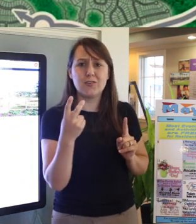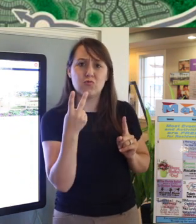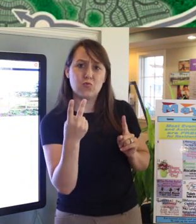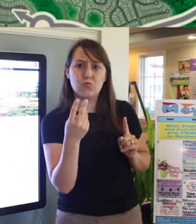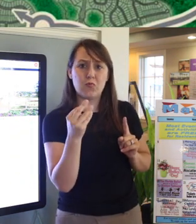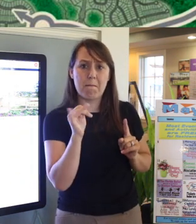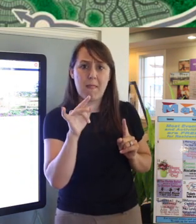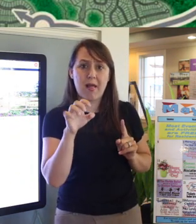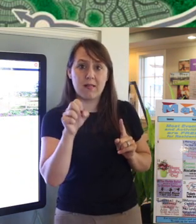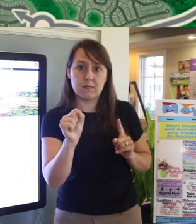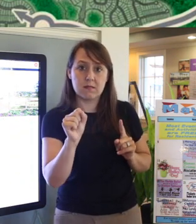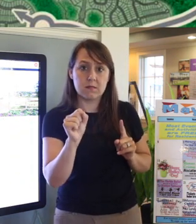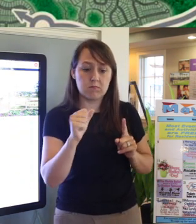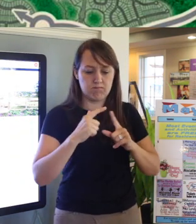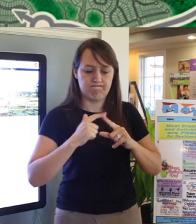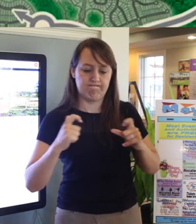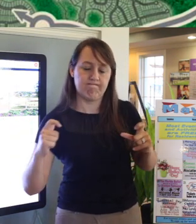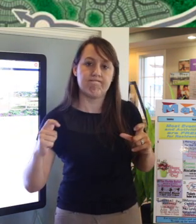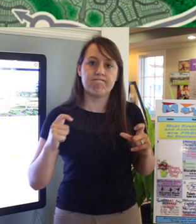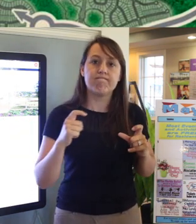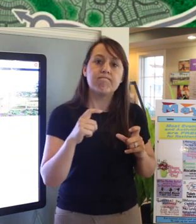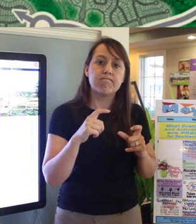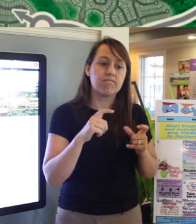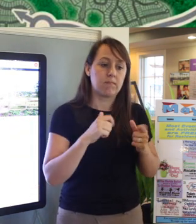It's mixed-use: residential and commercial